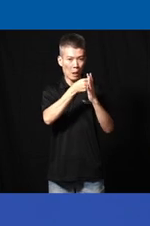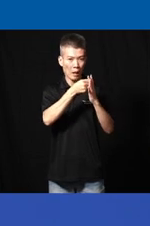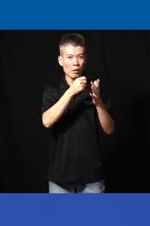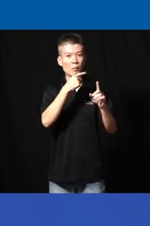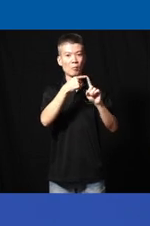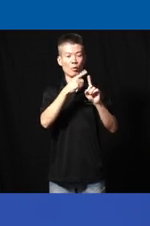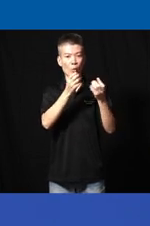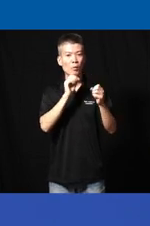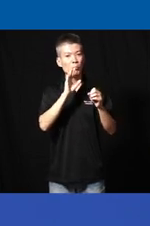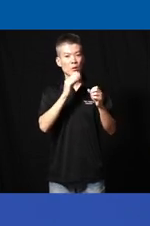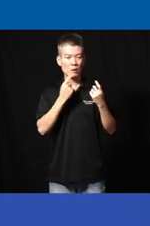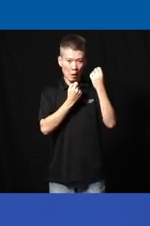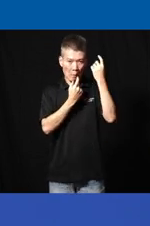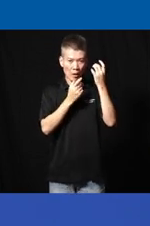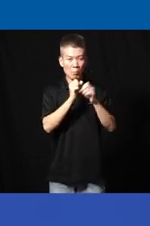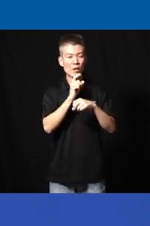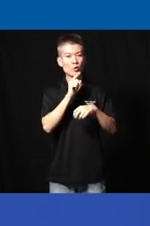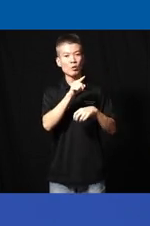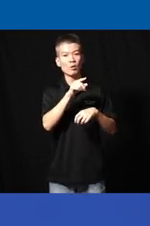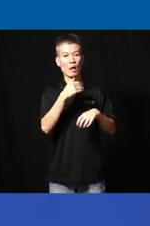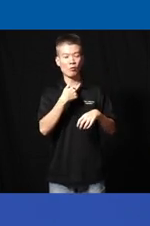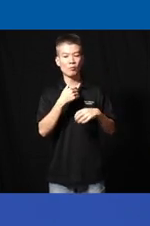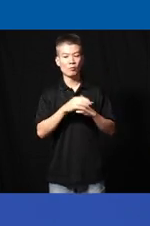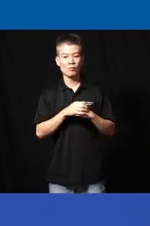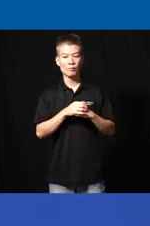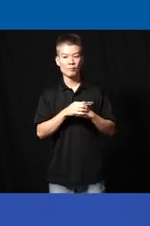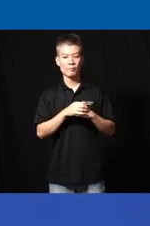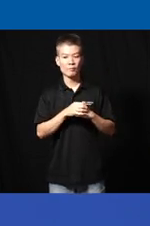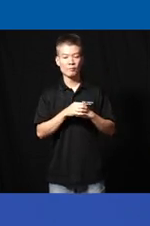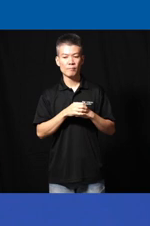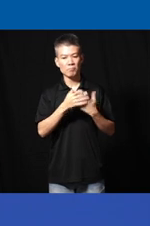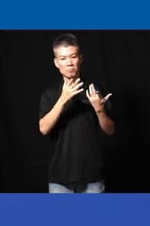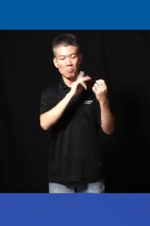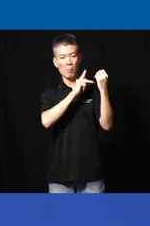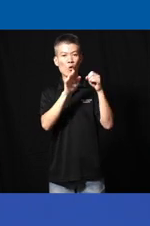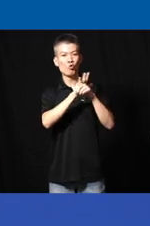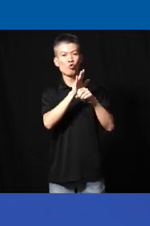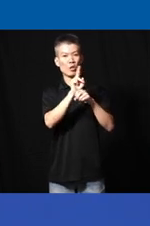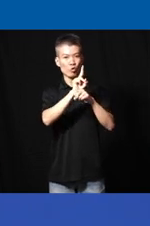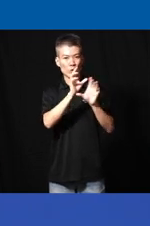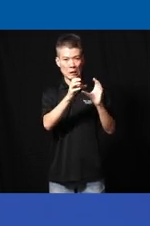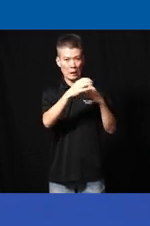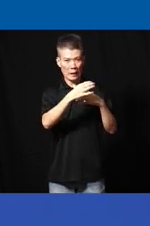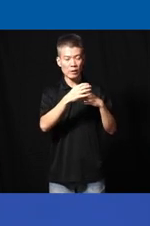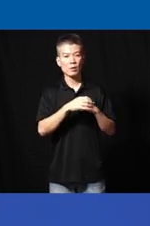want to be empathizing and make sure that you know there is a uh powerful use case at the end